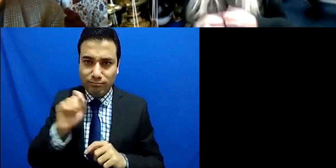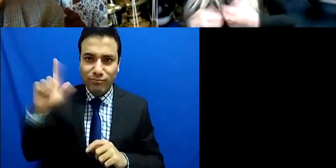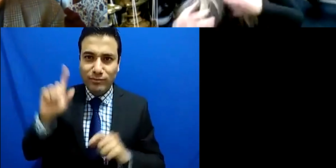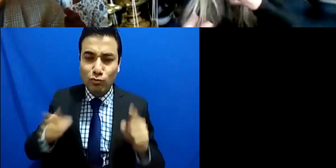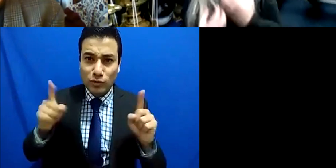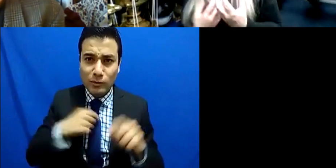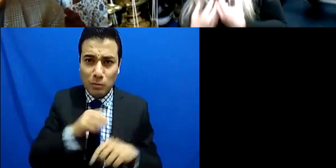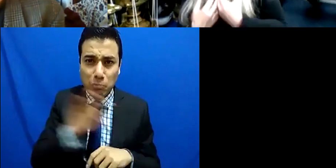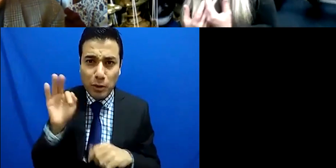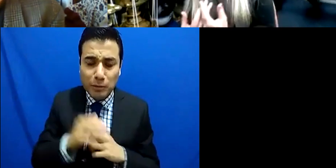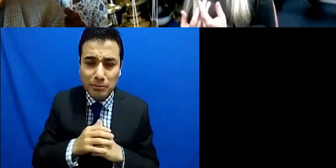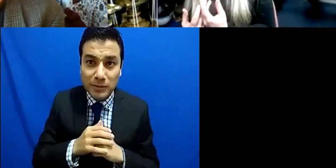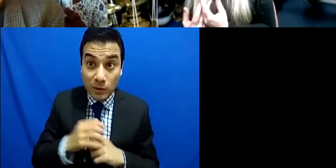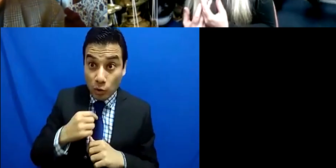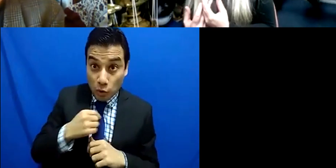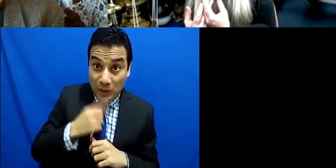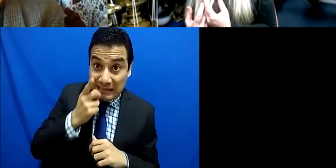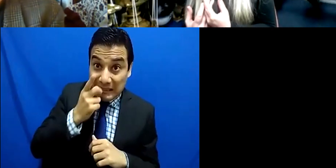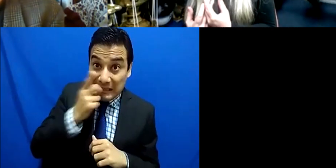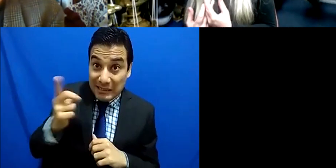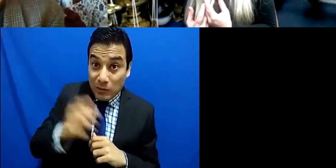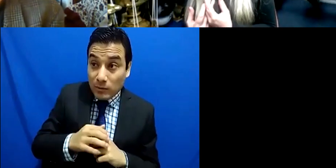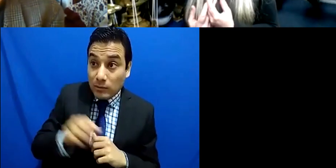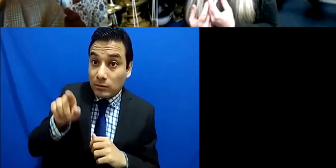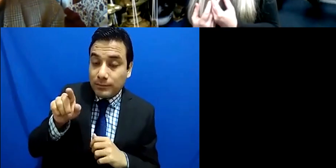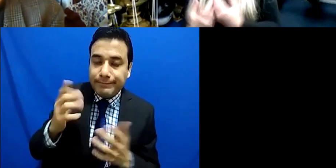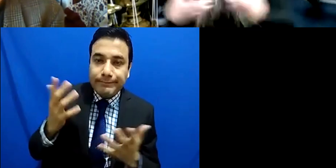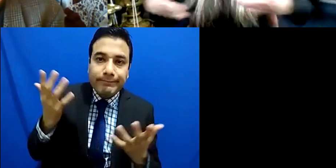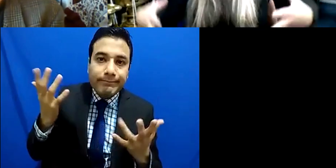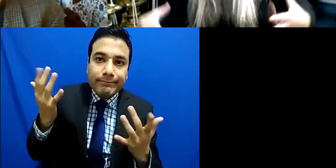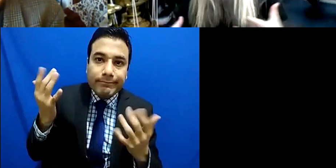that bassoonist has to take responsibility of themselves and so that's what I think